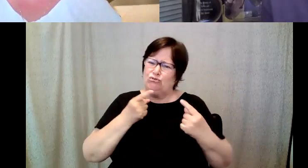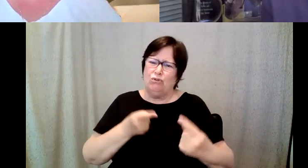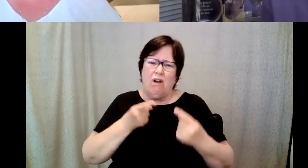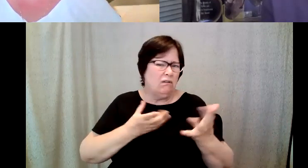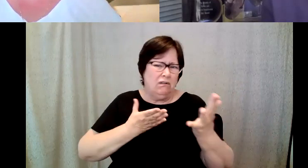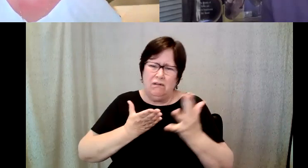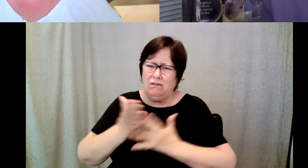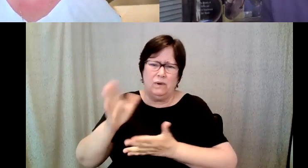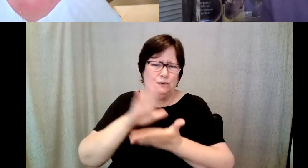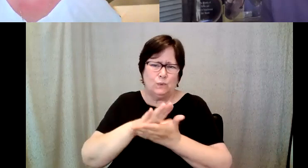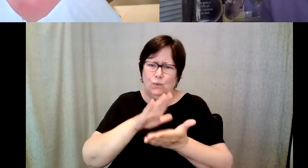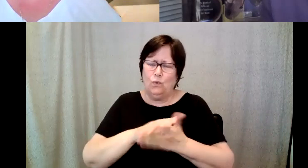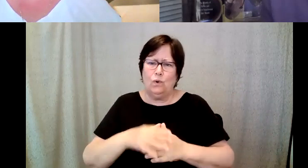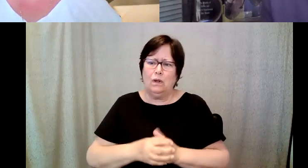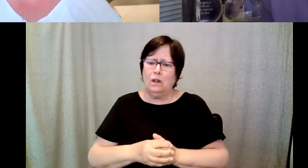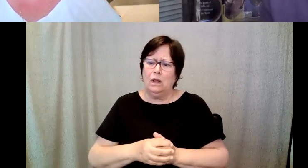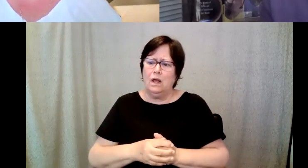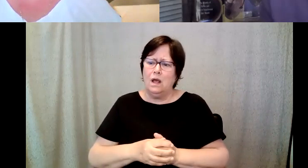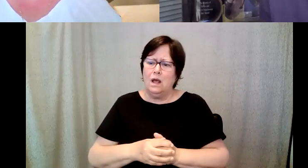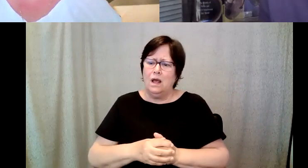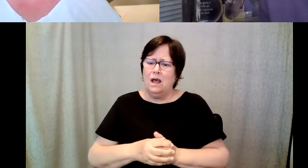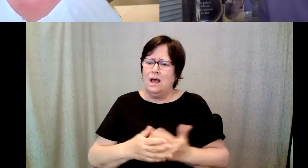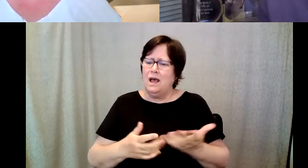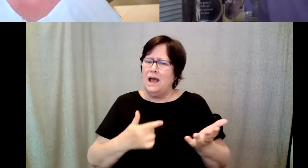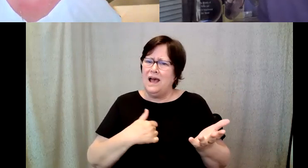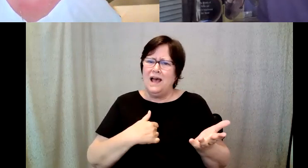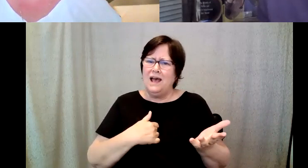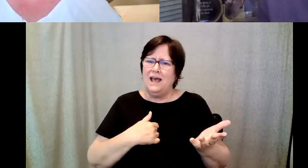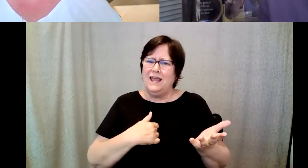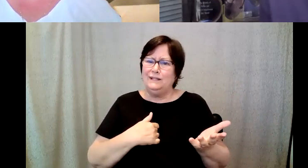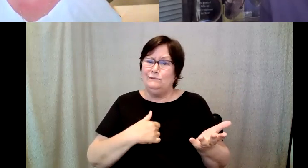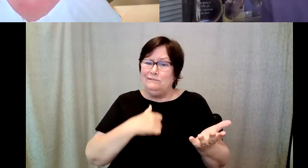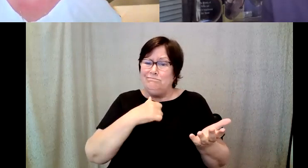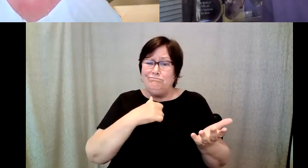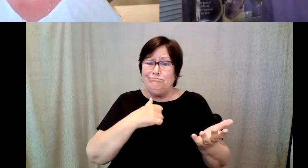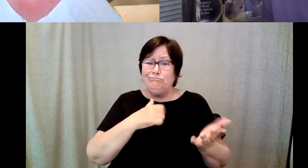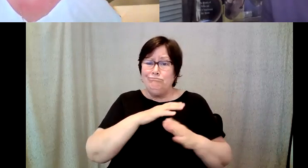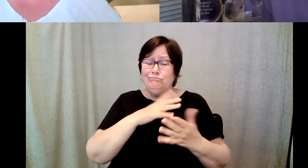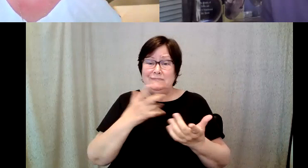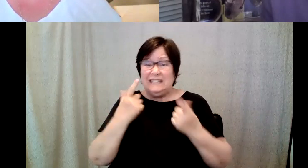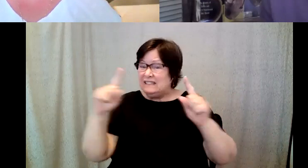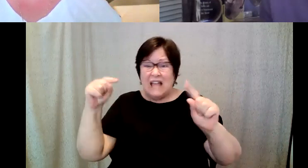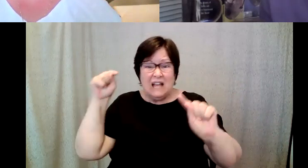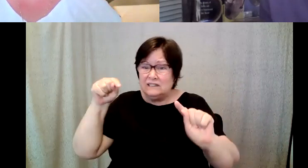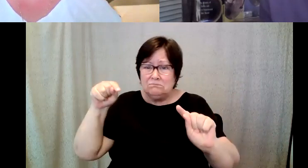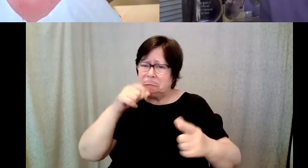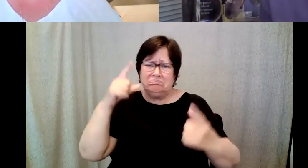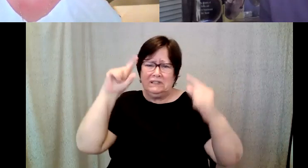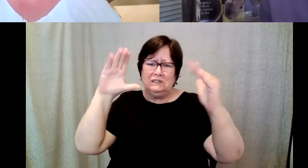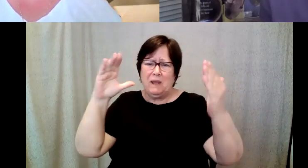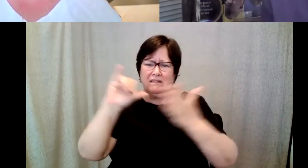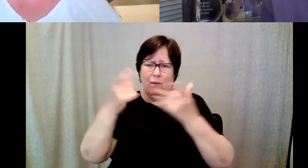D. Major Cohen: I didn't expect actually to have success, and when I began to have success,